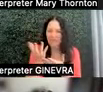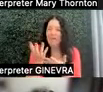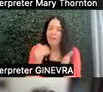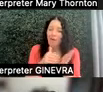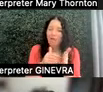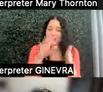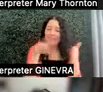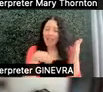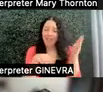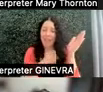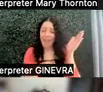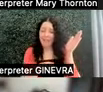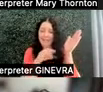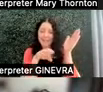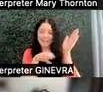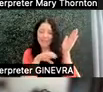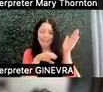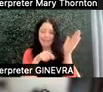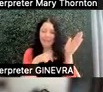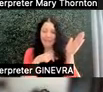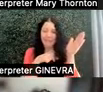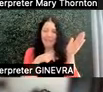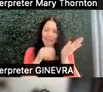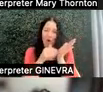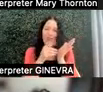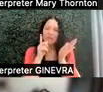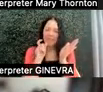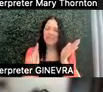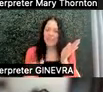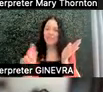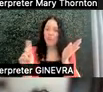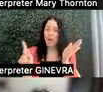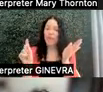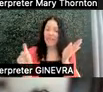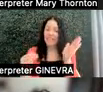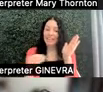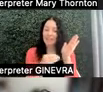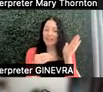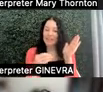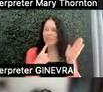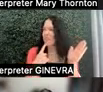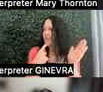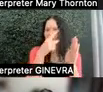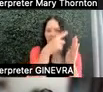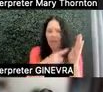and again, often because that's where it needs to be, I'm like, well, I'm never going to make it to this part of the syllabus